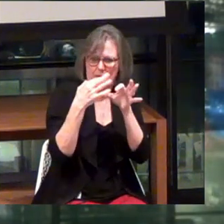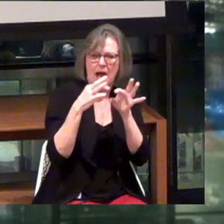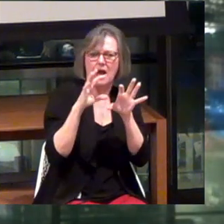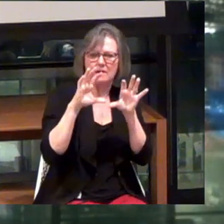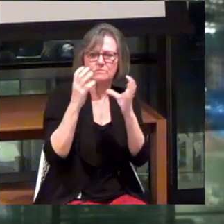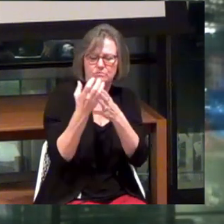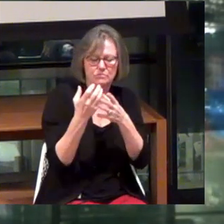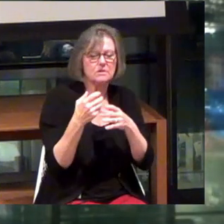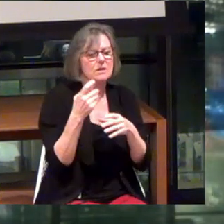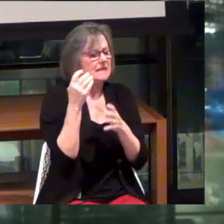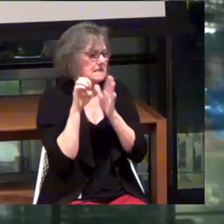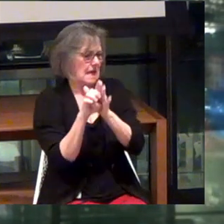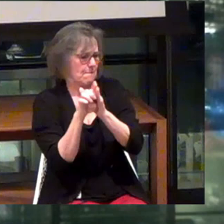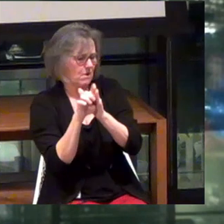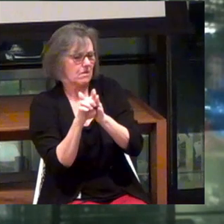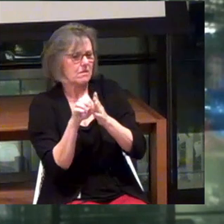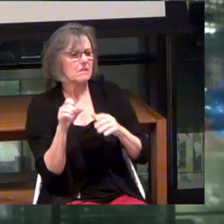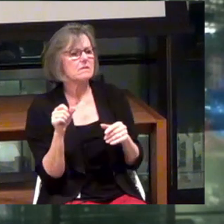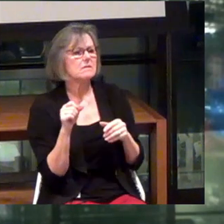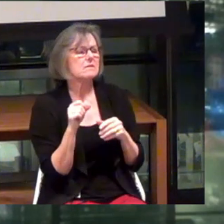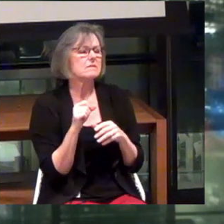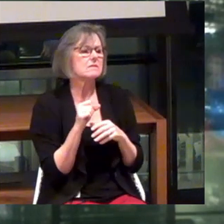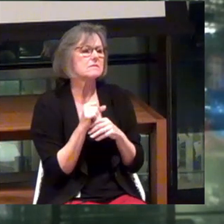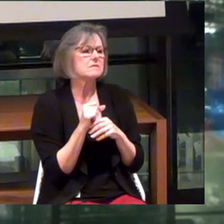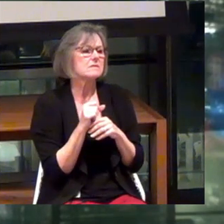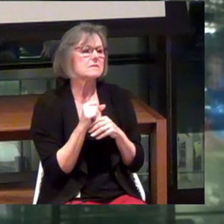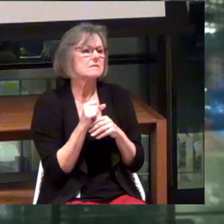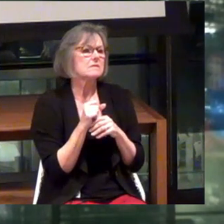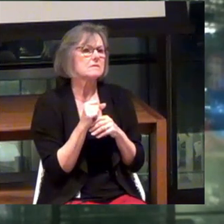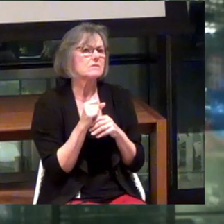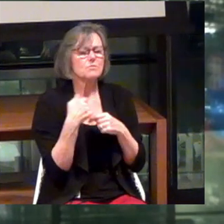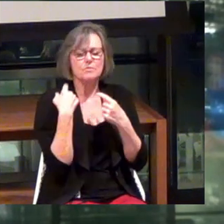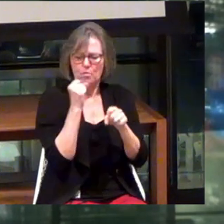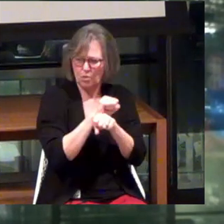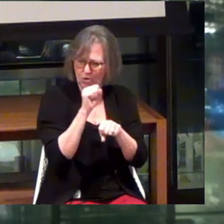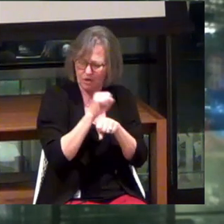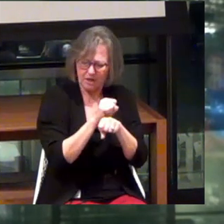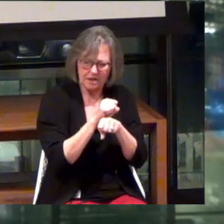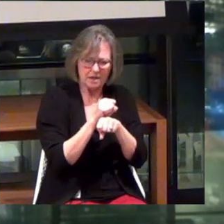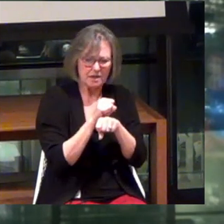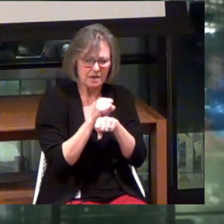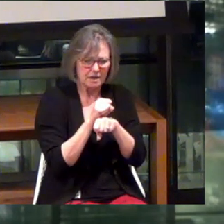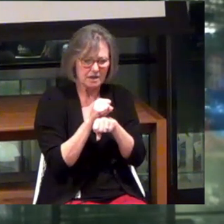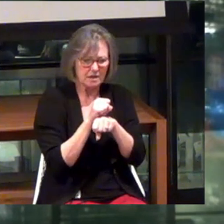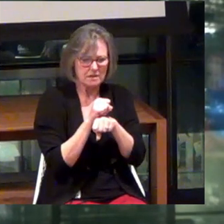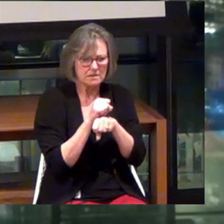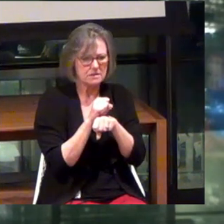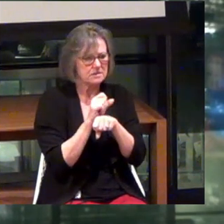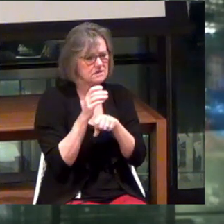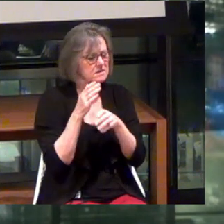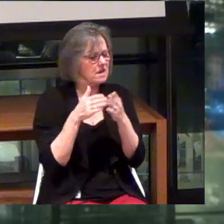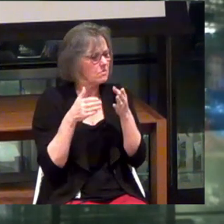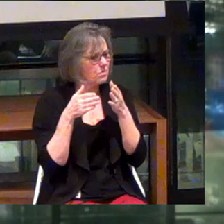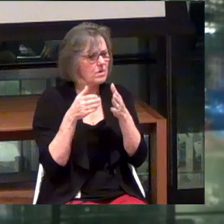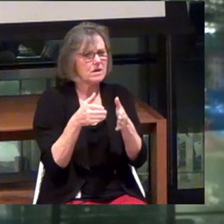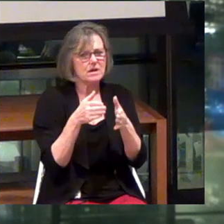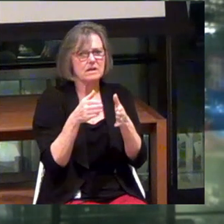And one of the examples I gave was: We've been working on a way to, in effect, create